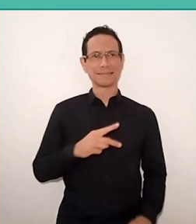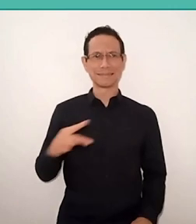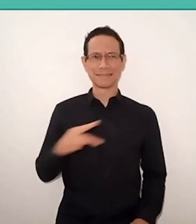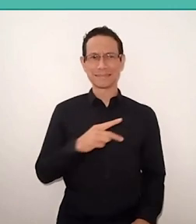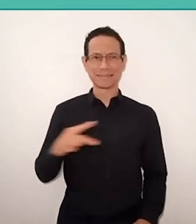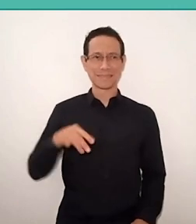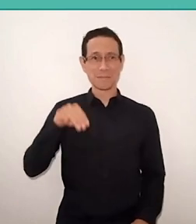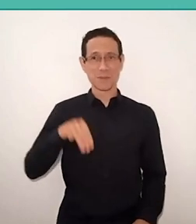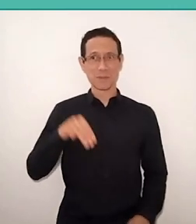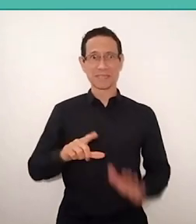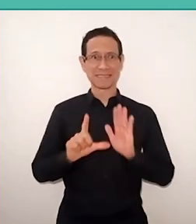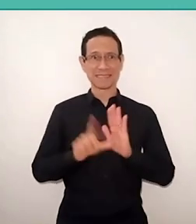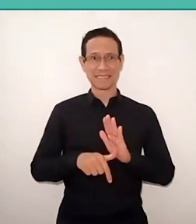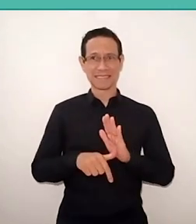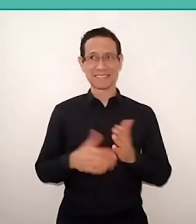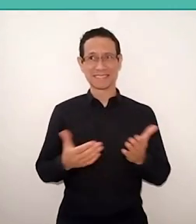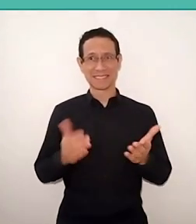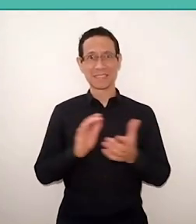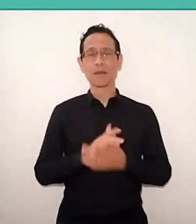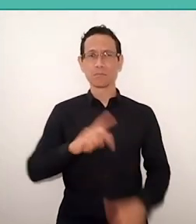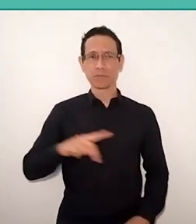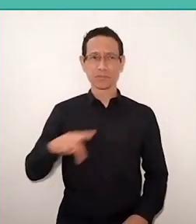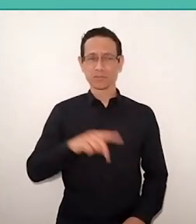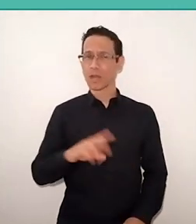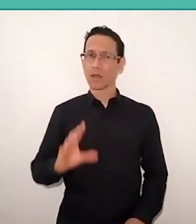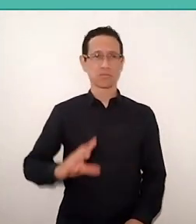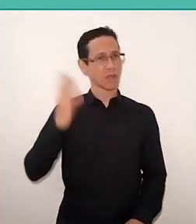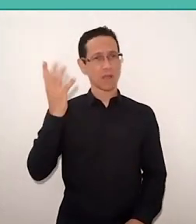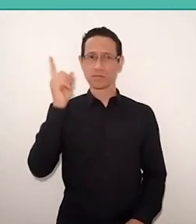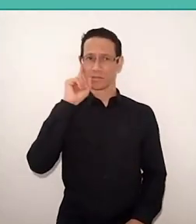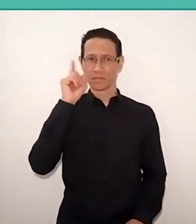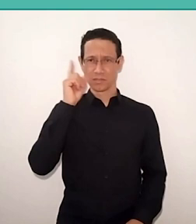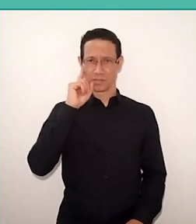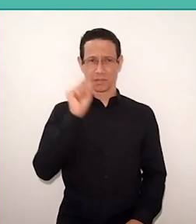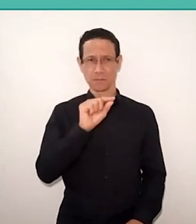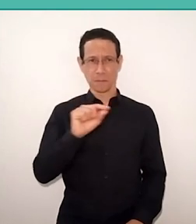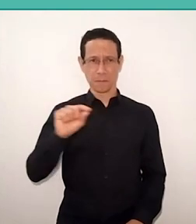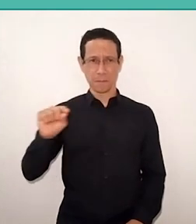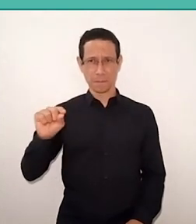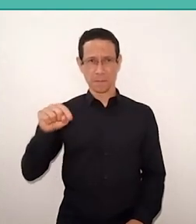I said: “But, teacher, this happens in everyday life of our lives here, anywhere in the world".